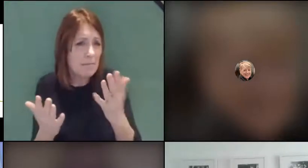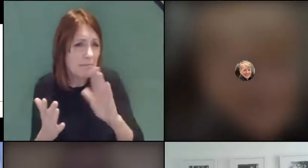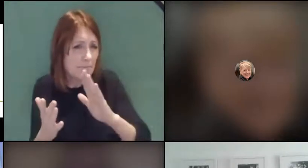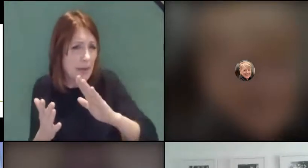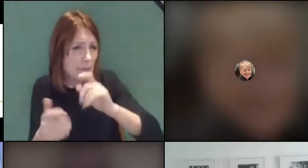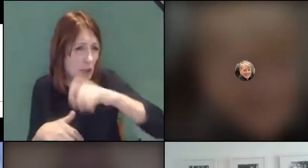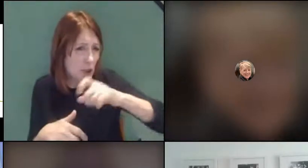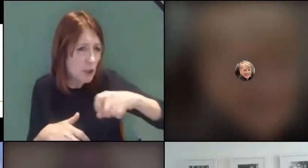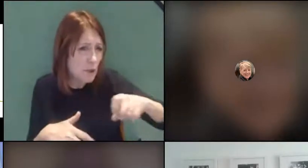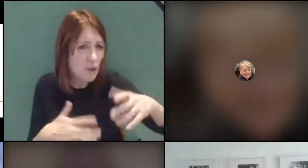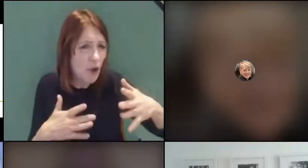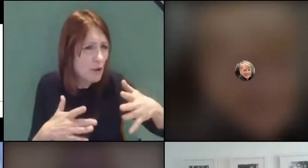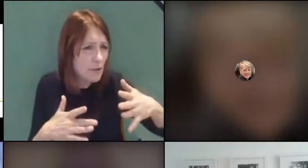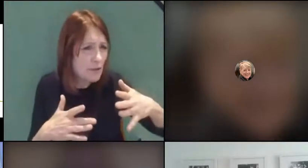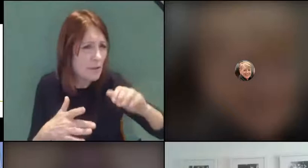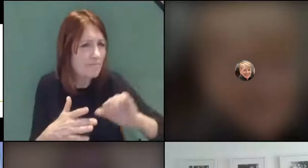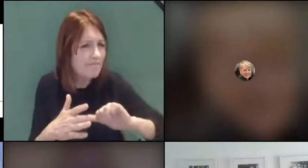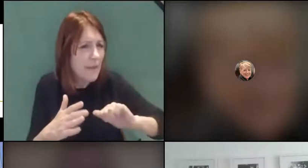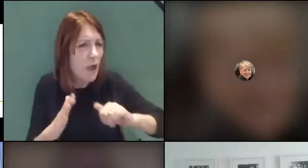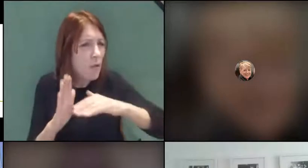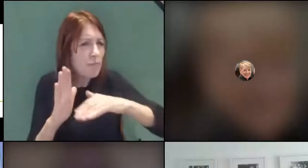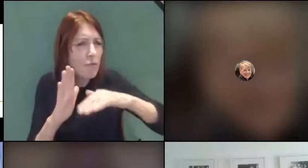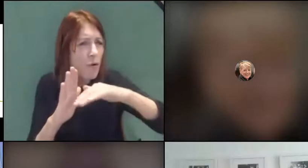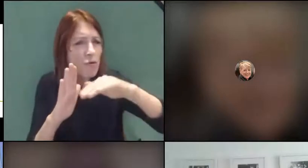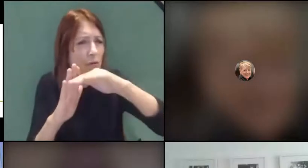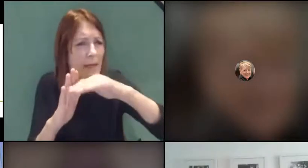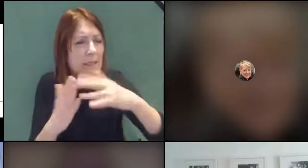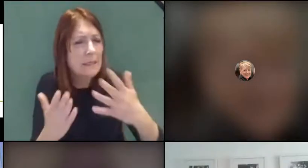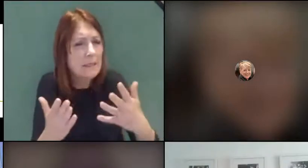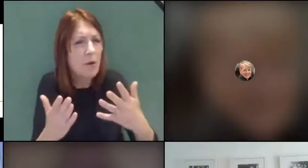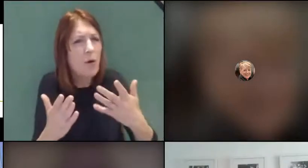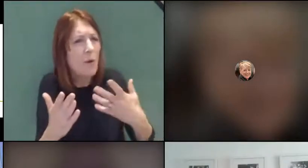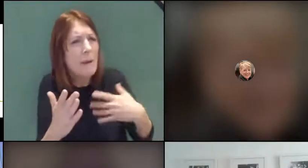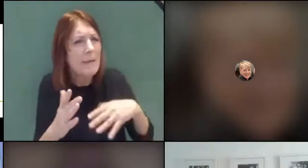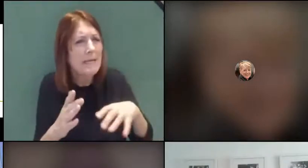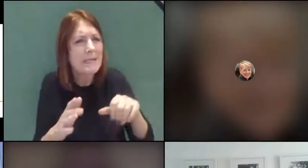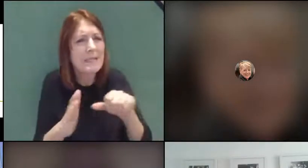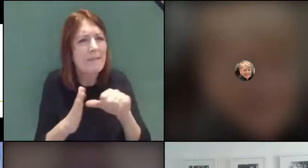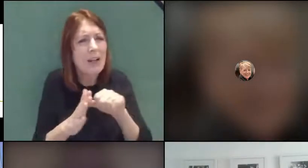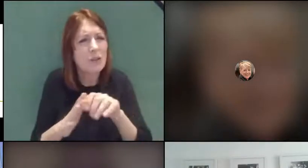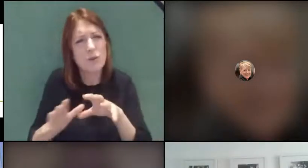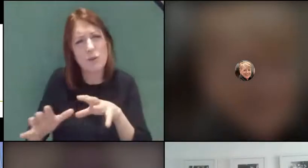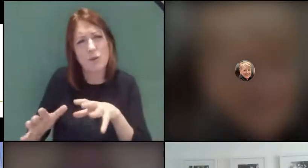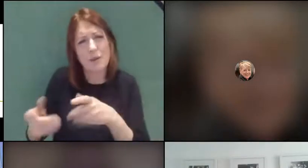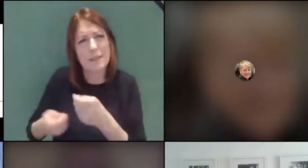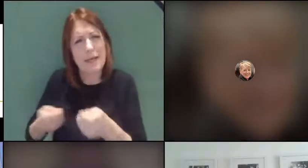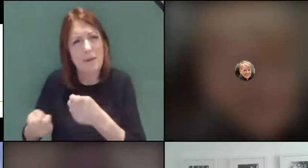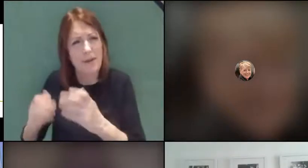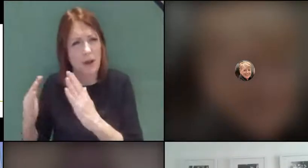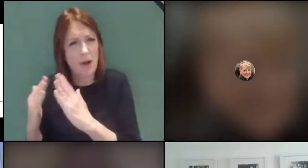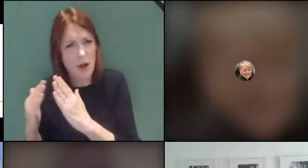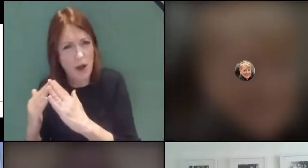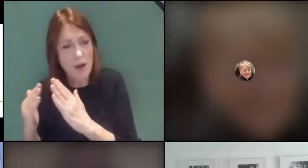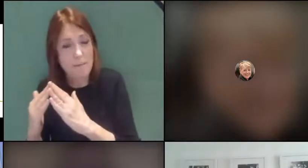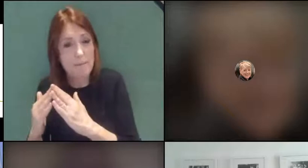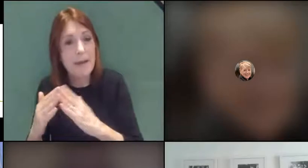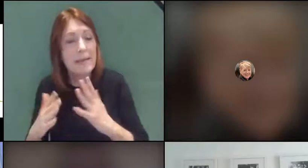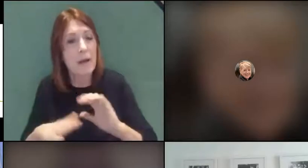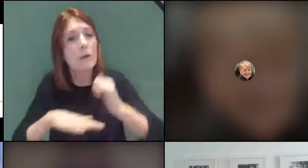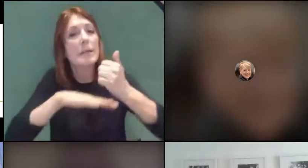progress wanted or where things have been a little bit more difficult to get to grips with at home. And we've had a secondary version of that in science and English,